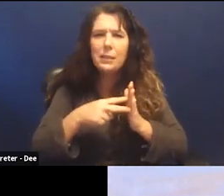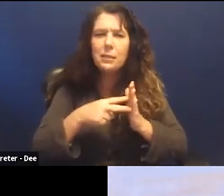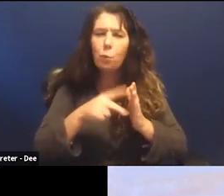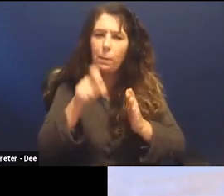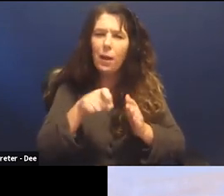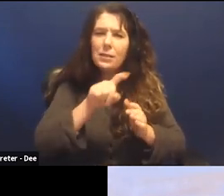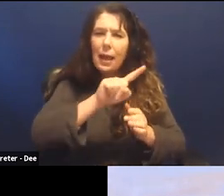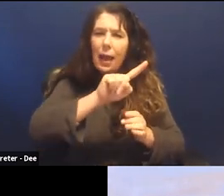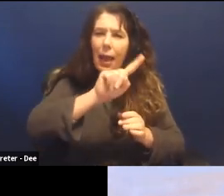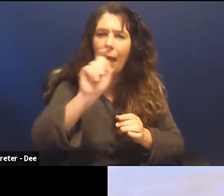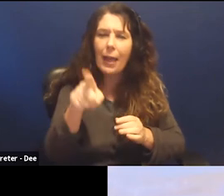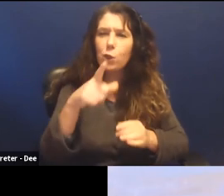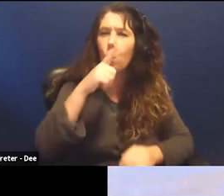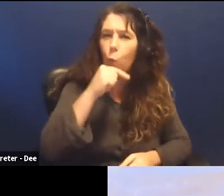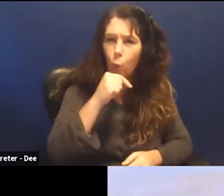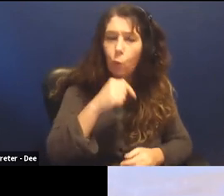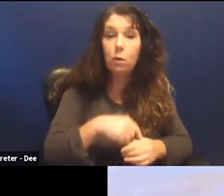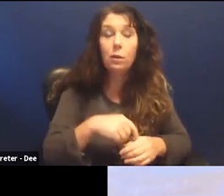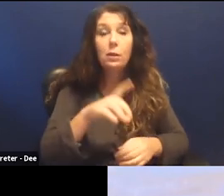So questions like data science by whom.